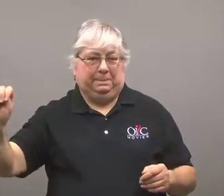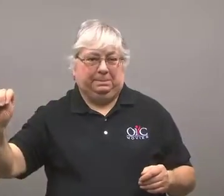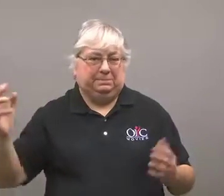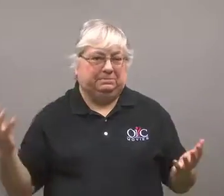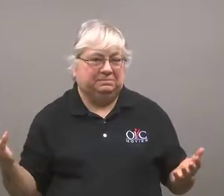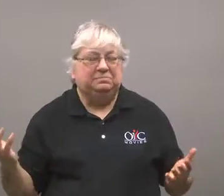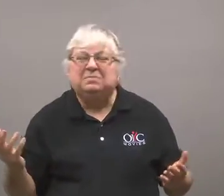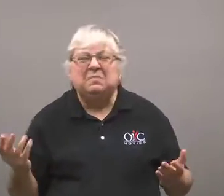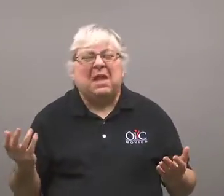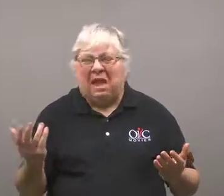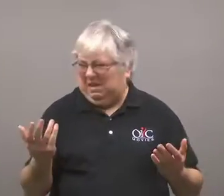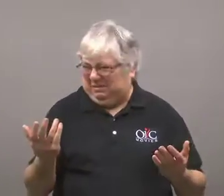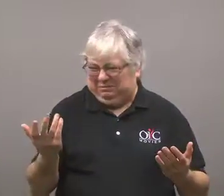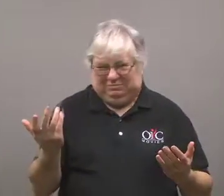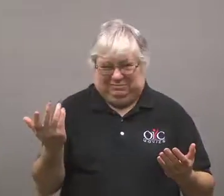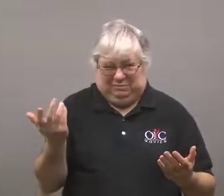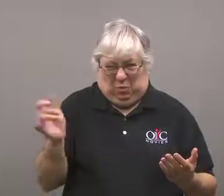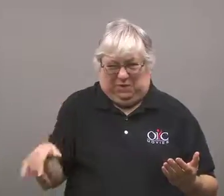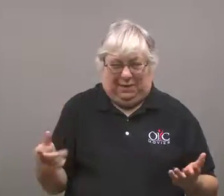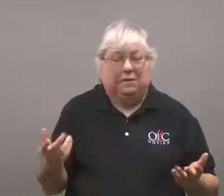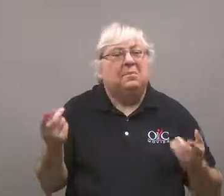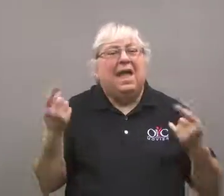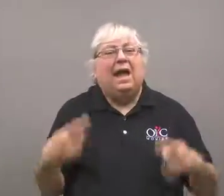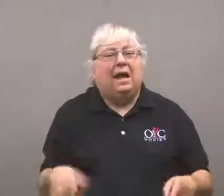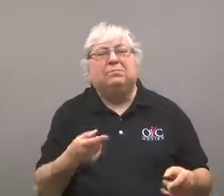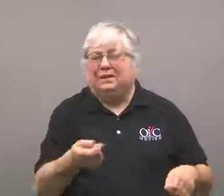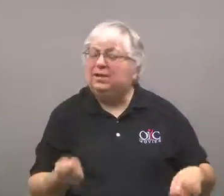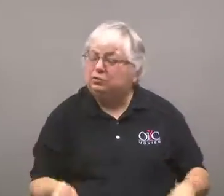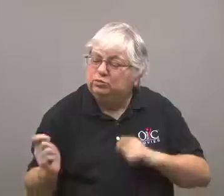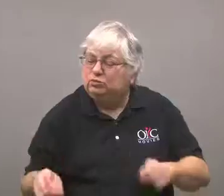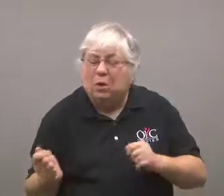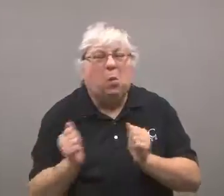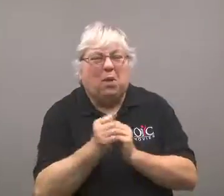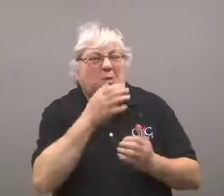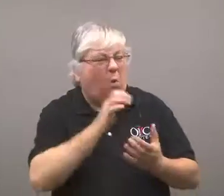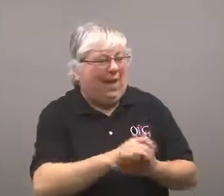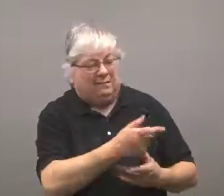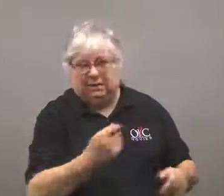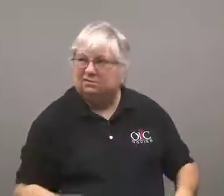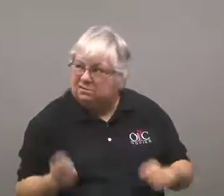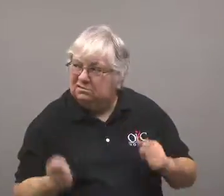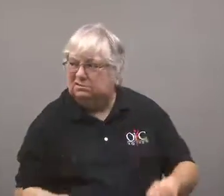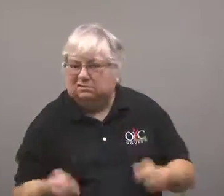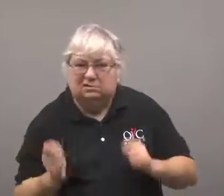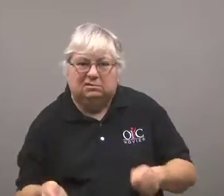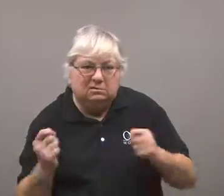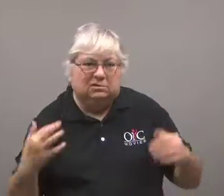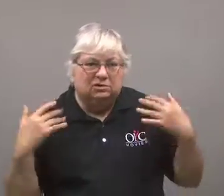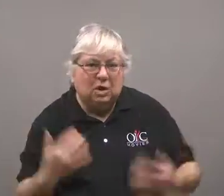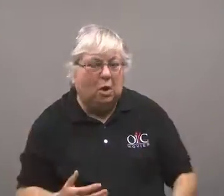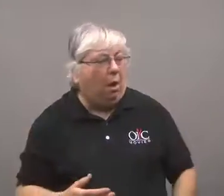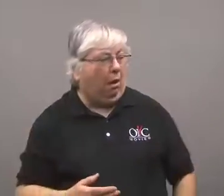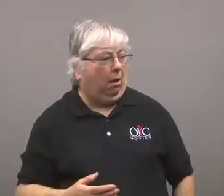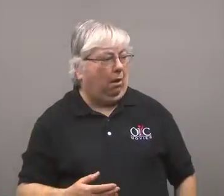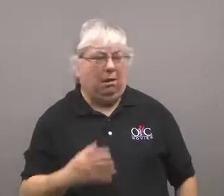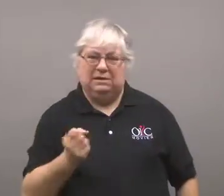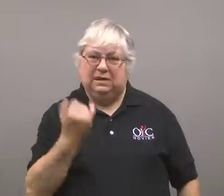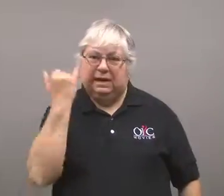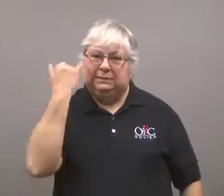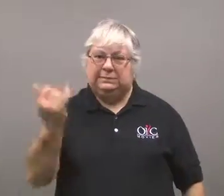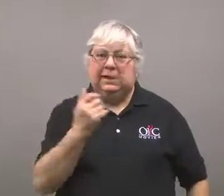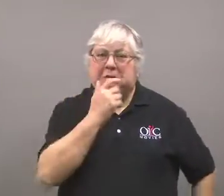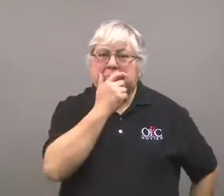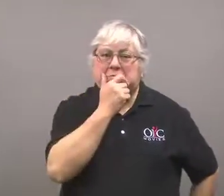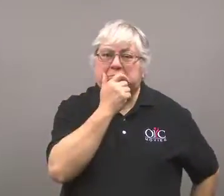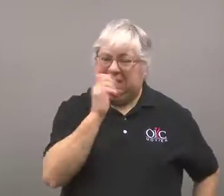It all started when he was shoveling snow with his wife, and he came up with an idea.